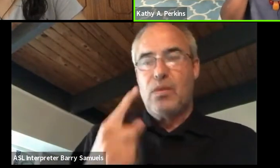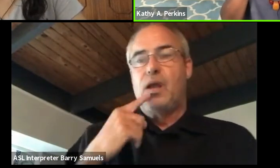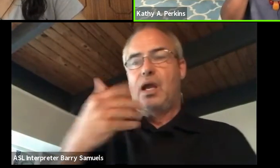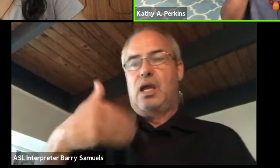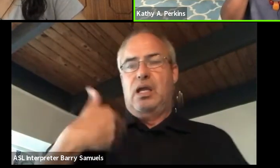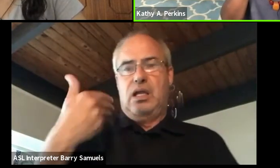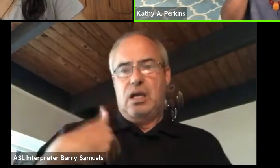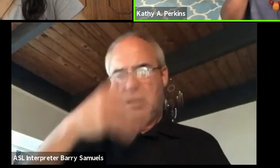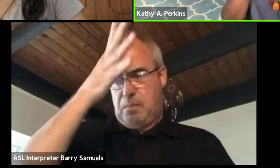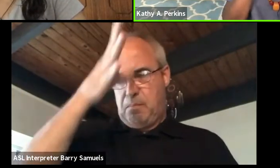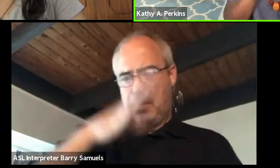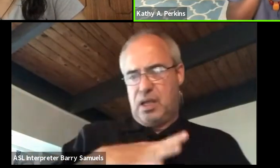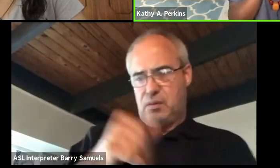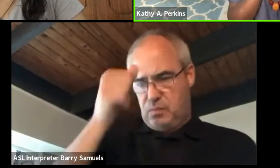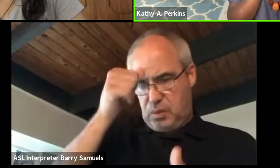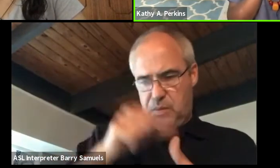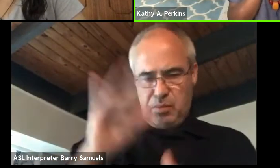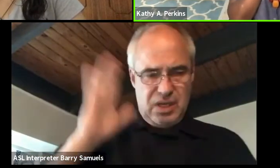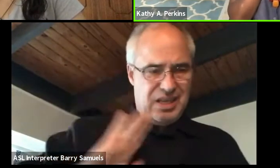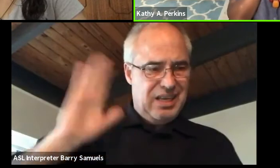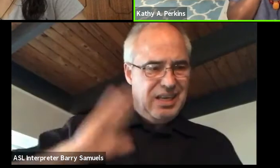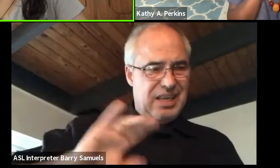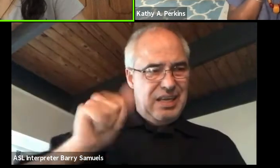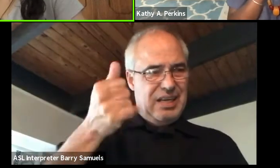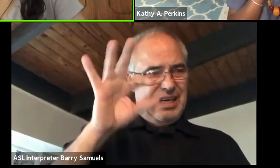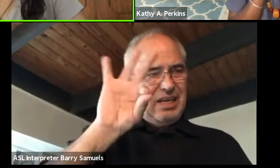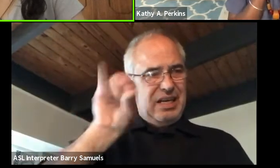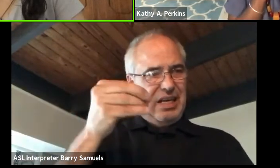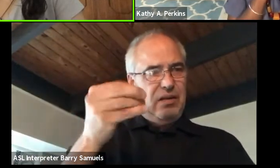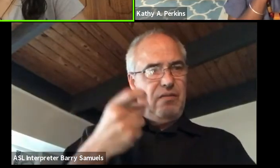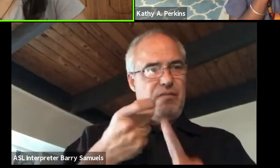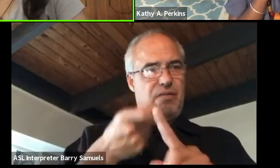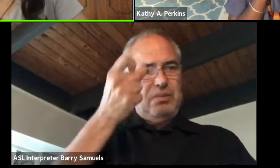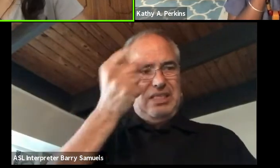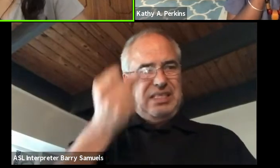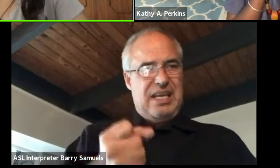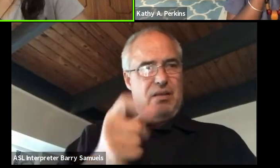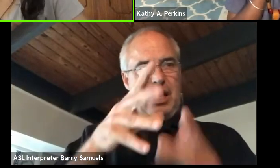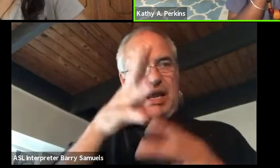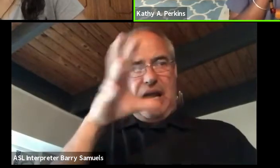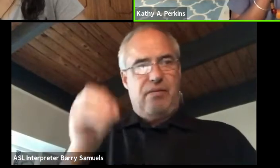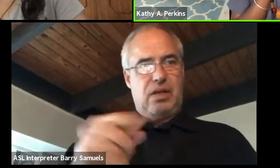or I guess the late 90's from South Africa, he sort of identified as black